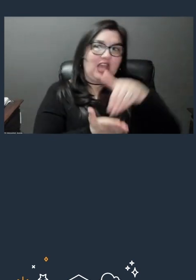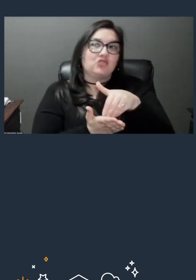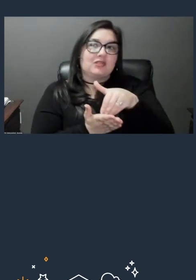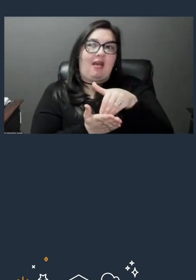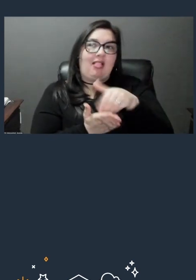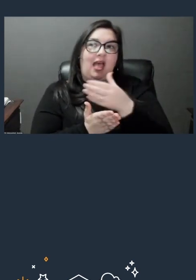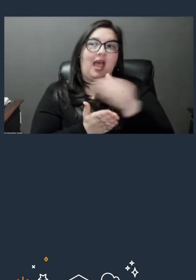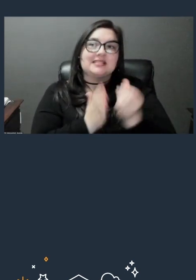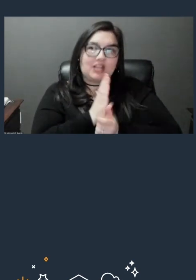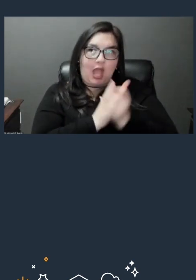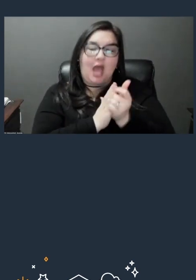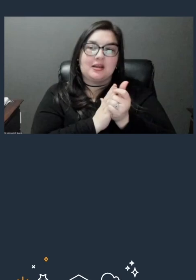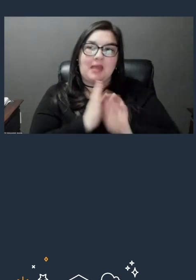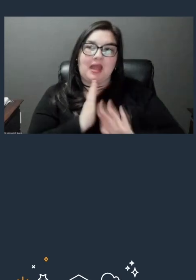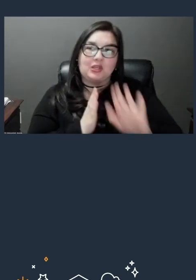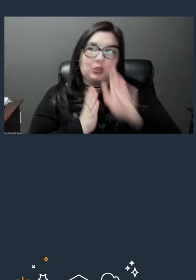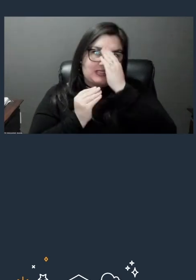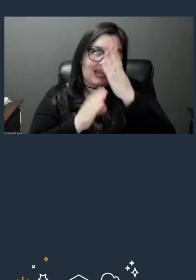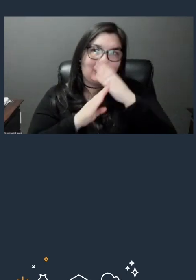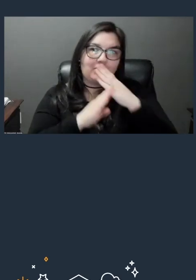of your applications with AWS Backup.